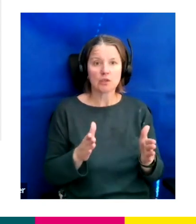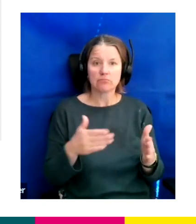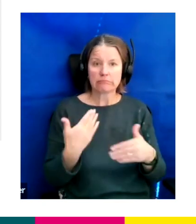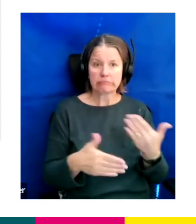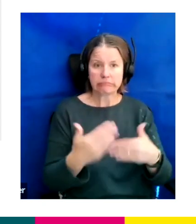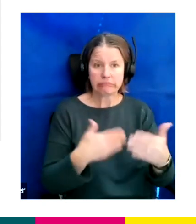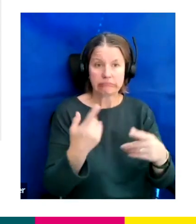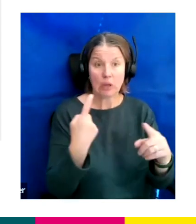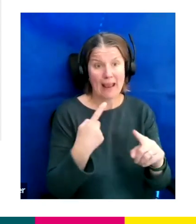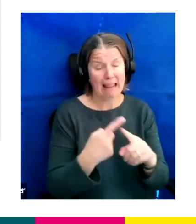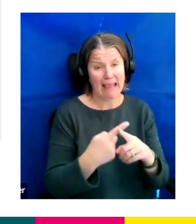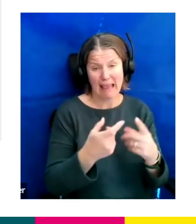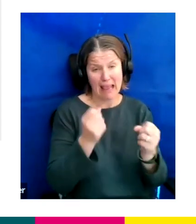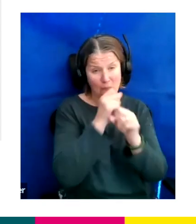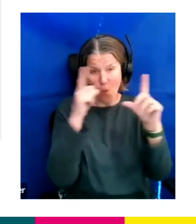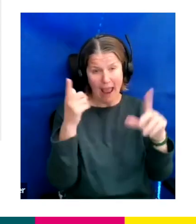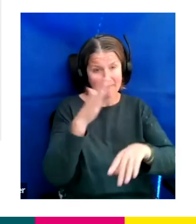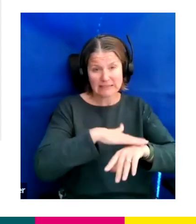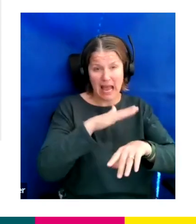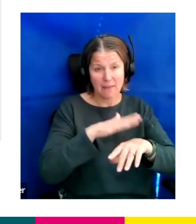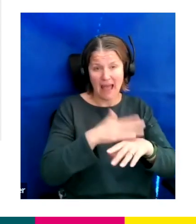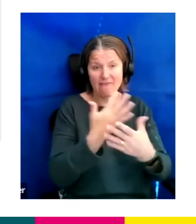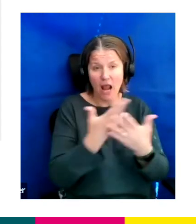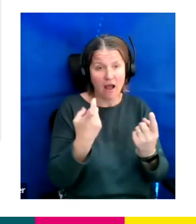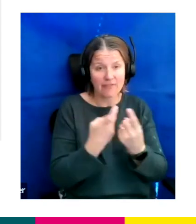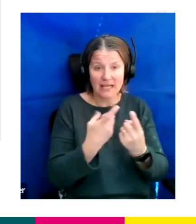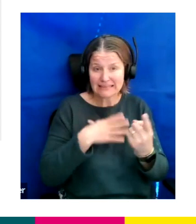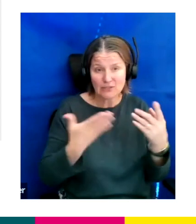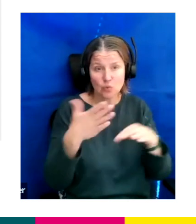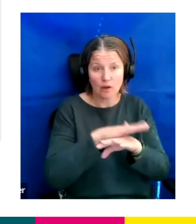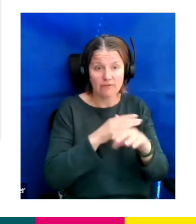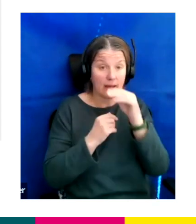We've got a lot to get through just to let you know who we are as a talent team, what